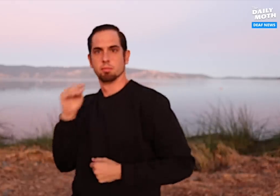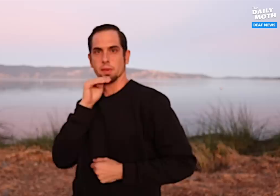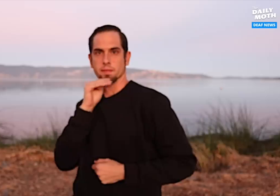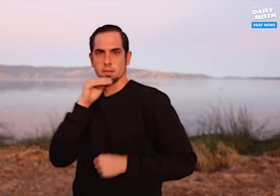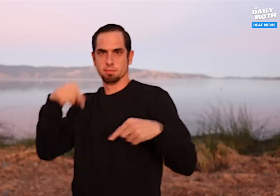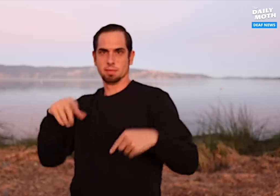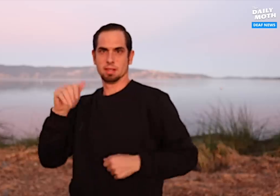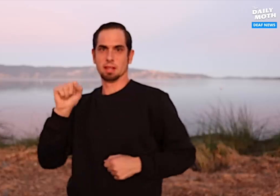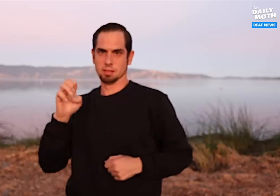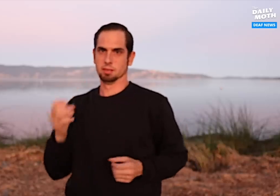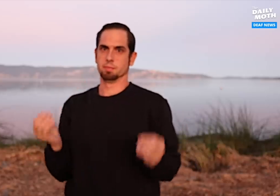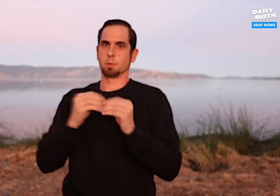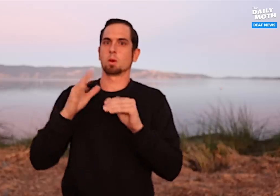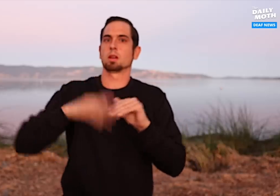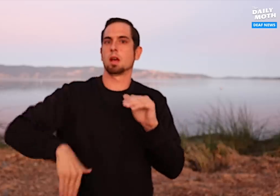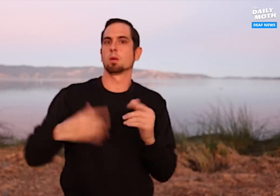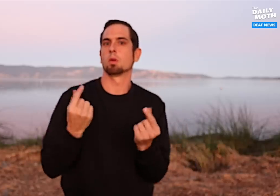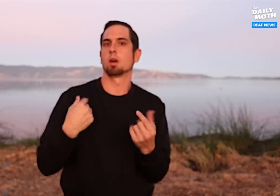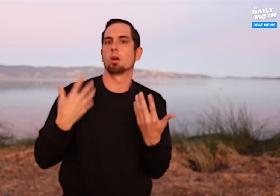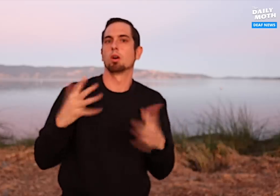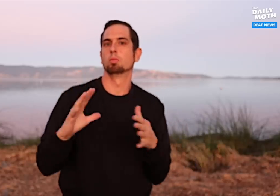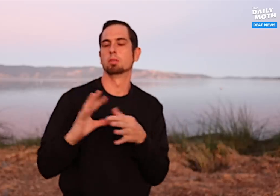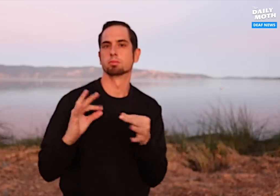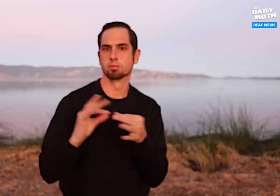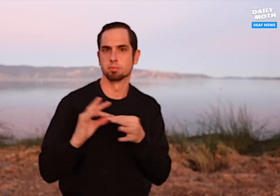It should be more than what I have already shared.